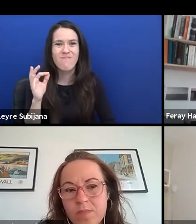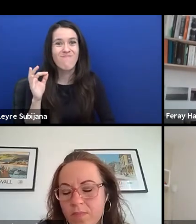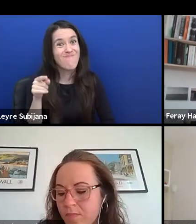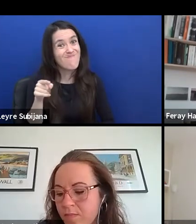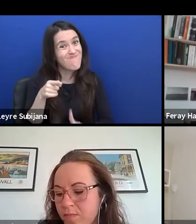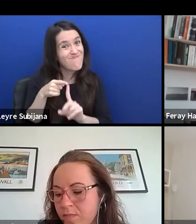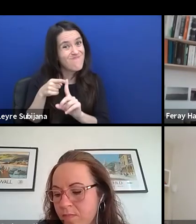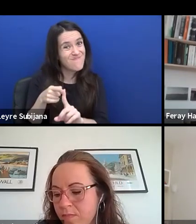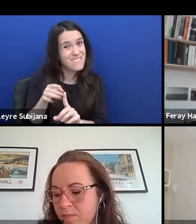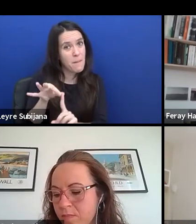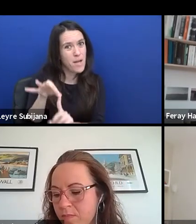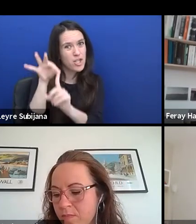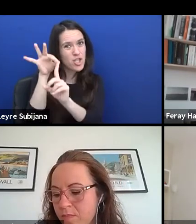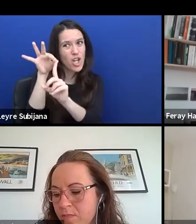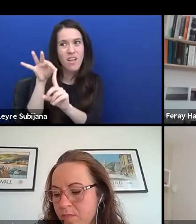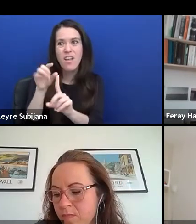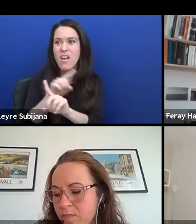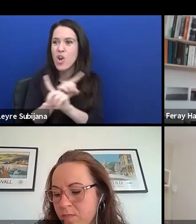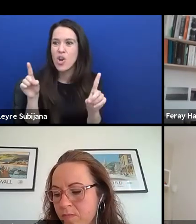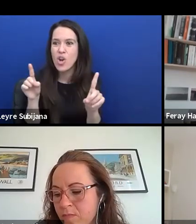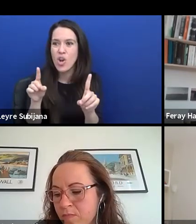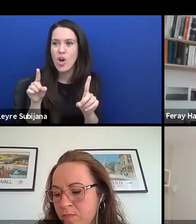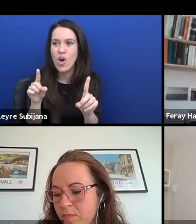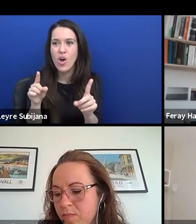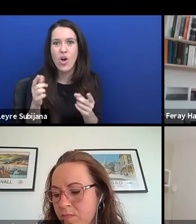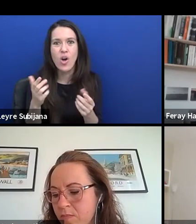or that is in a lot of culture already,